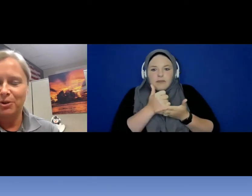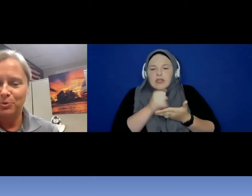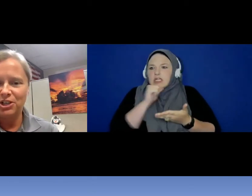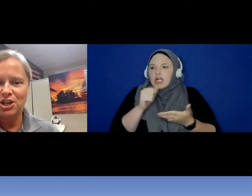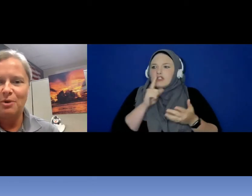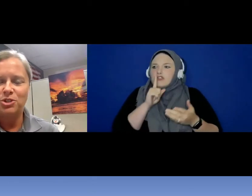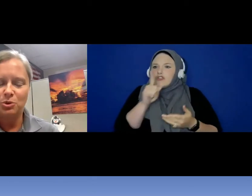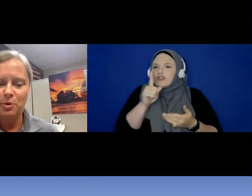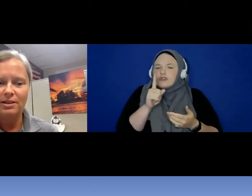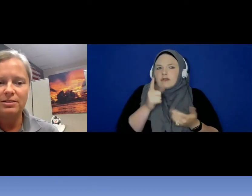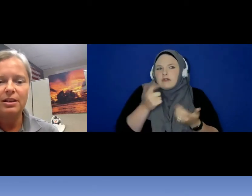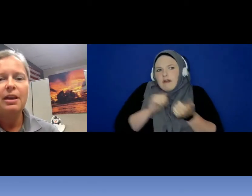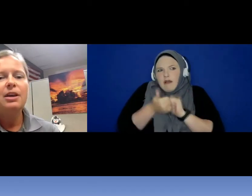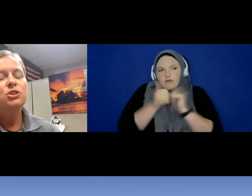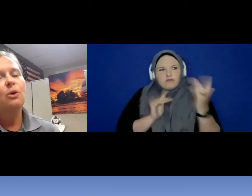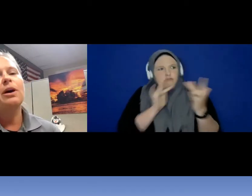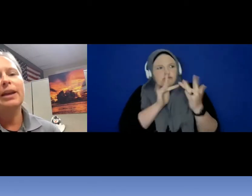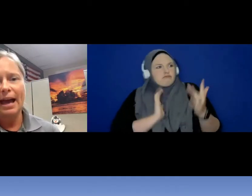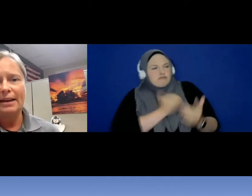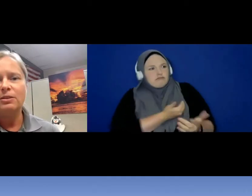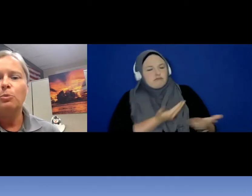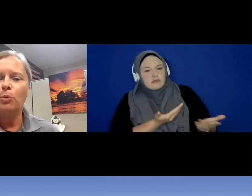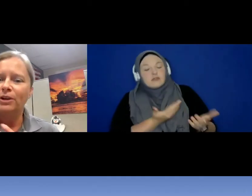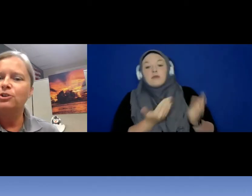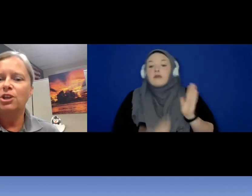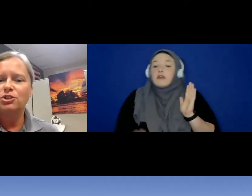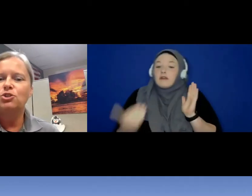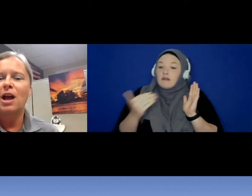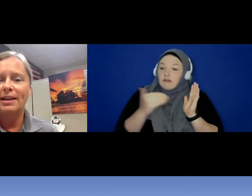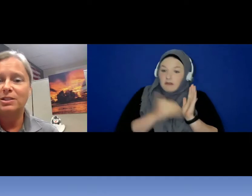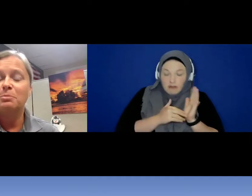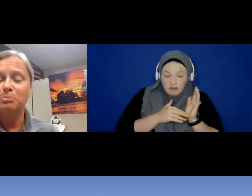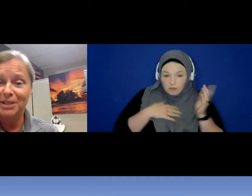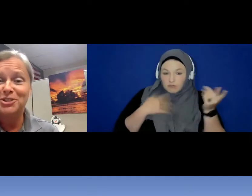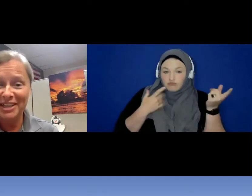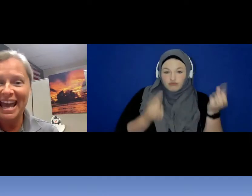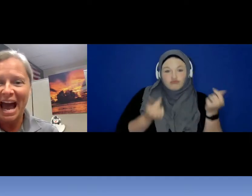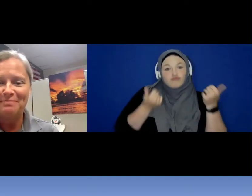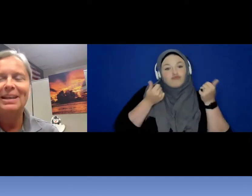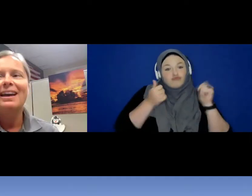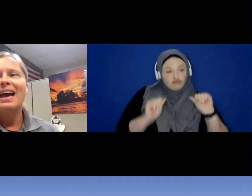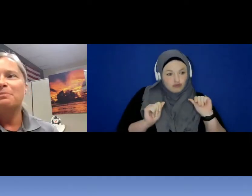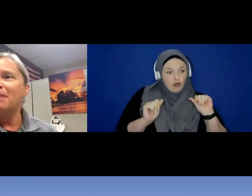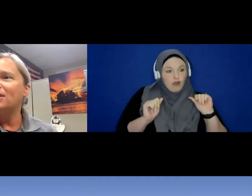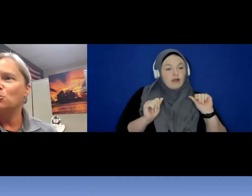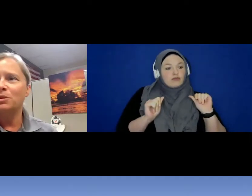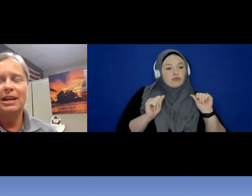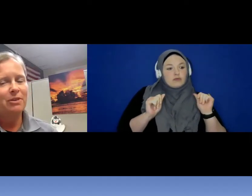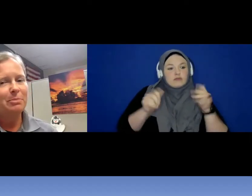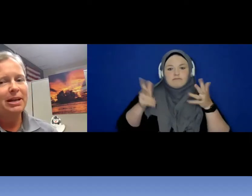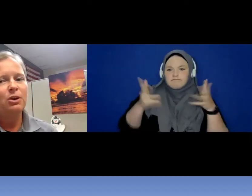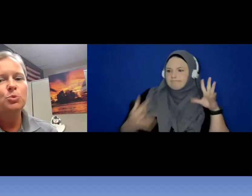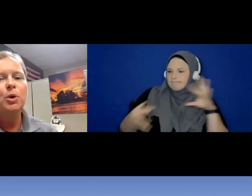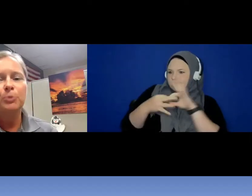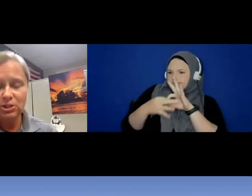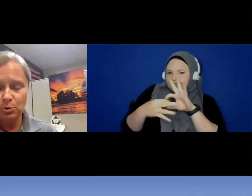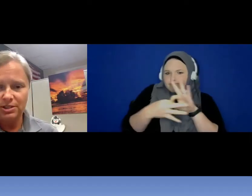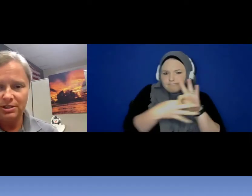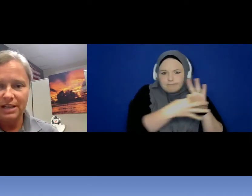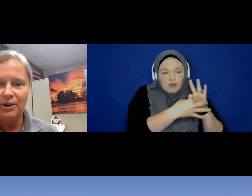reach out to us. So, again , we are just trying to bridge the gap. And make sure that everybody knows that resources are